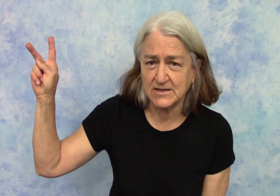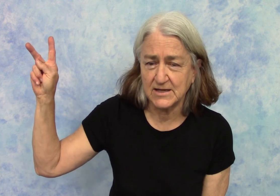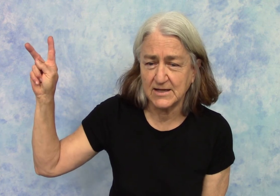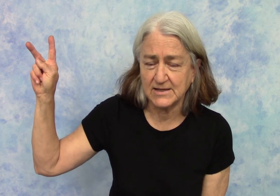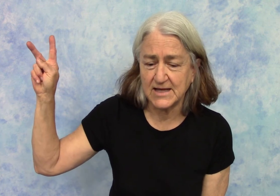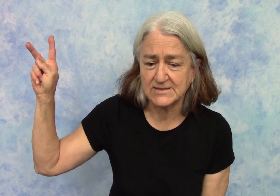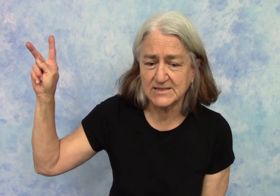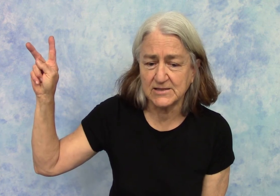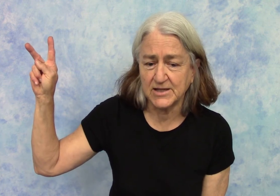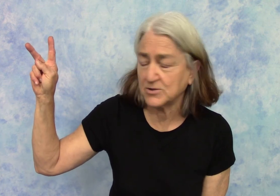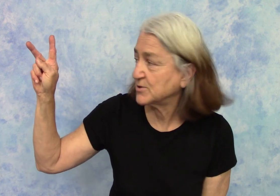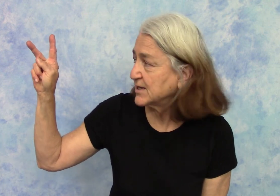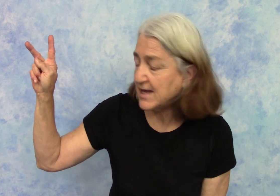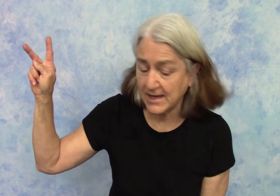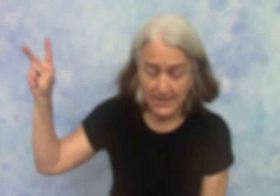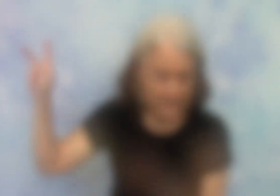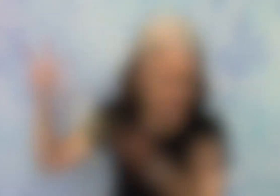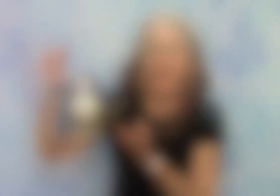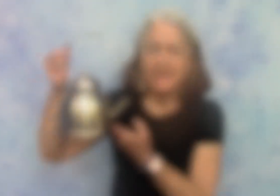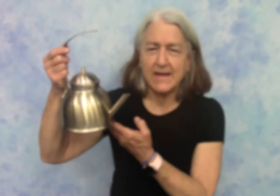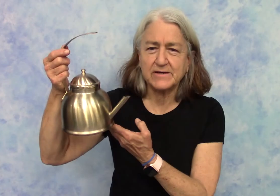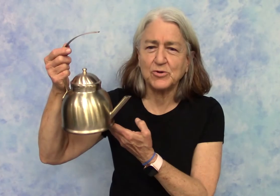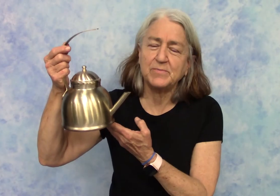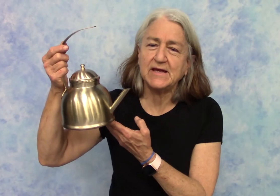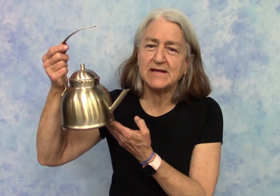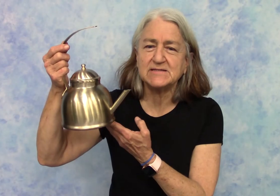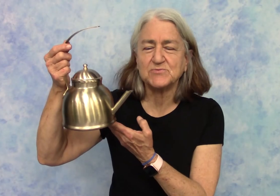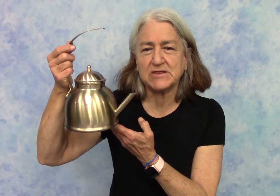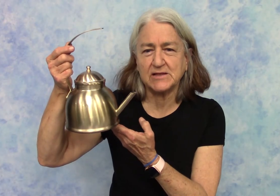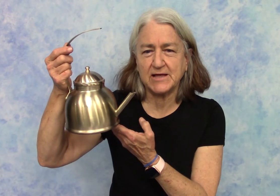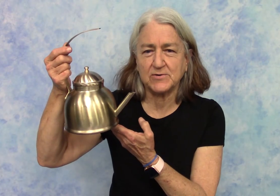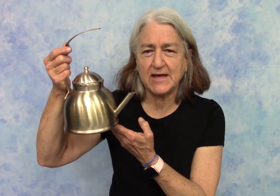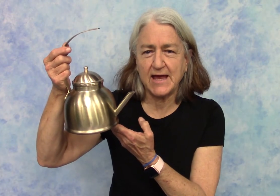And that's the letter "K". Kettle begins with the letter "K".